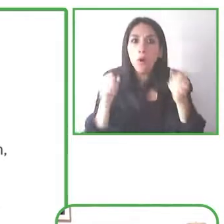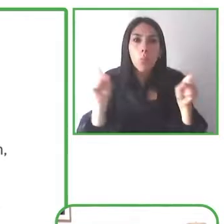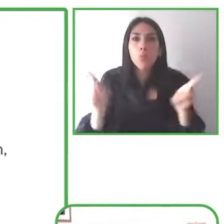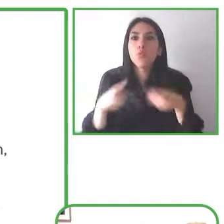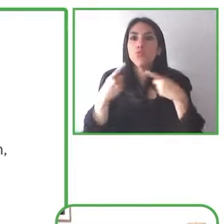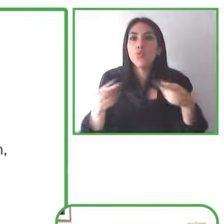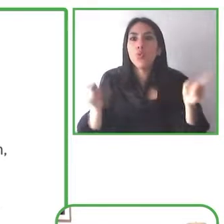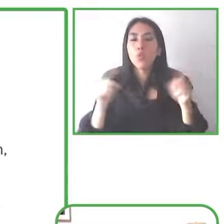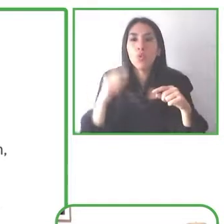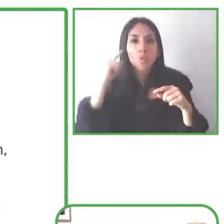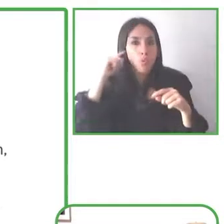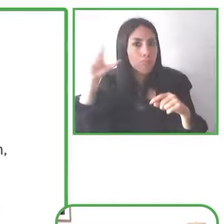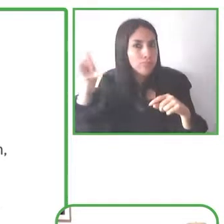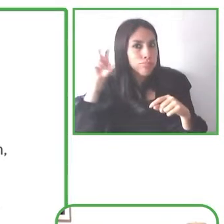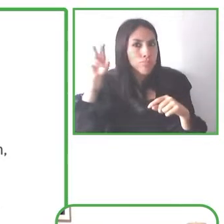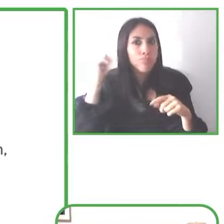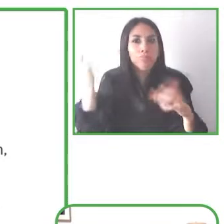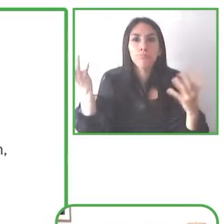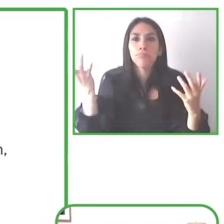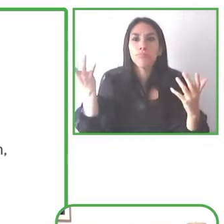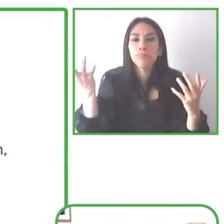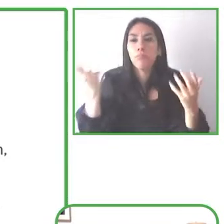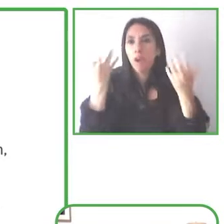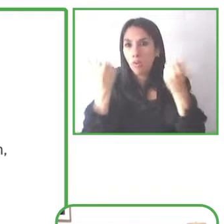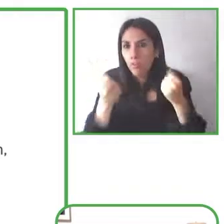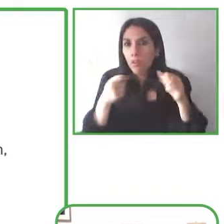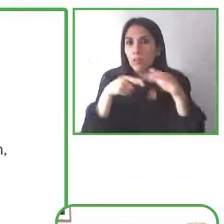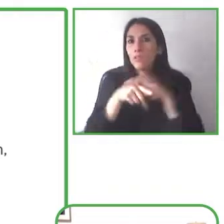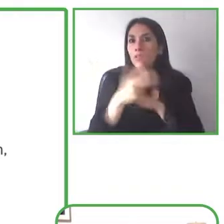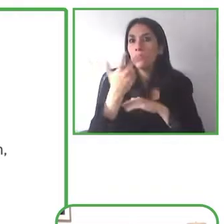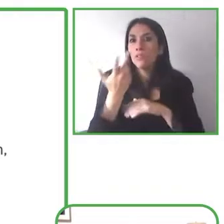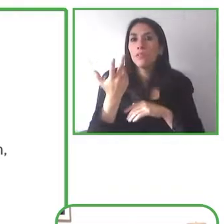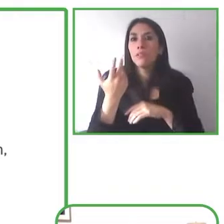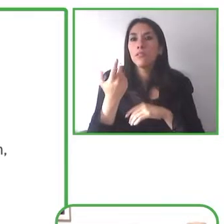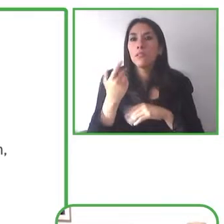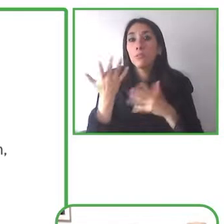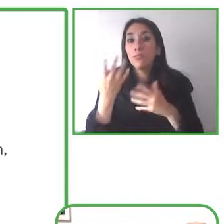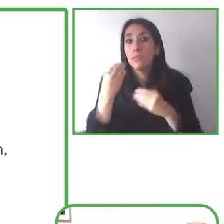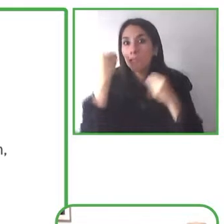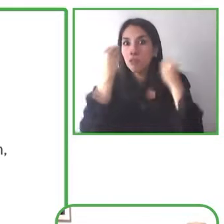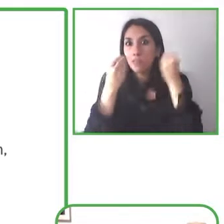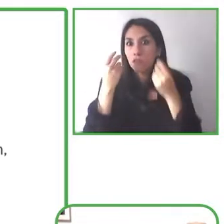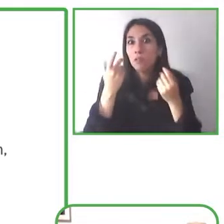translated captions within Google me video conferencing in a variety of different languages